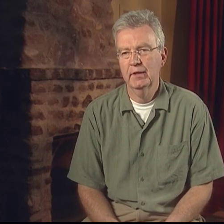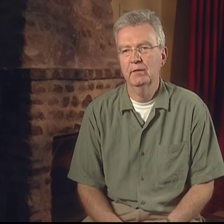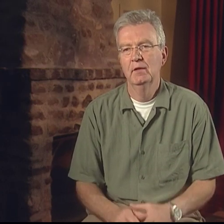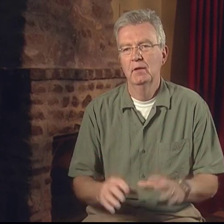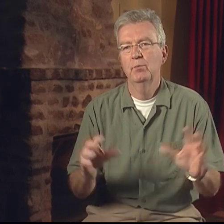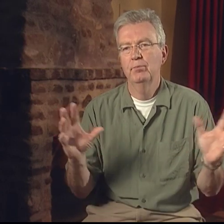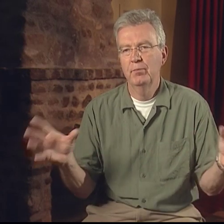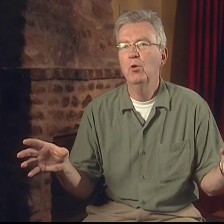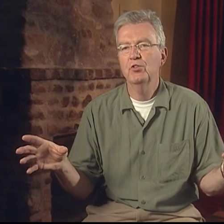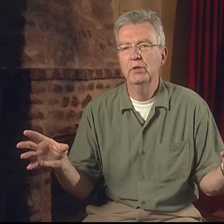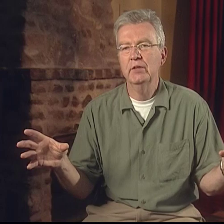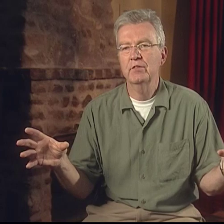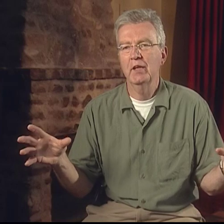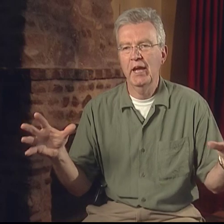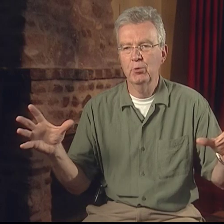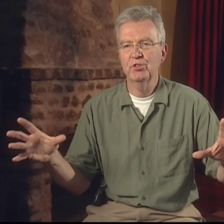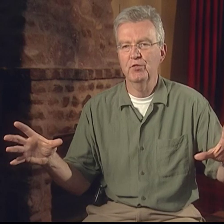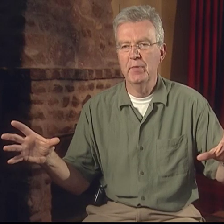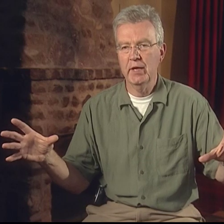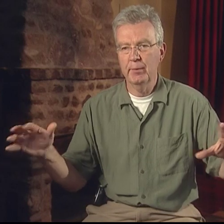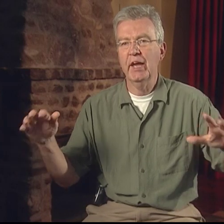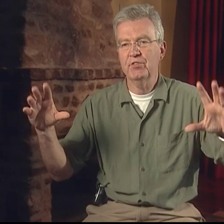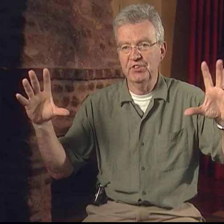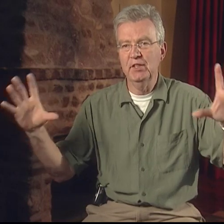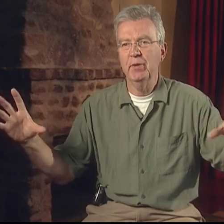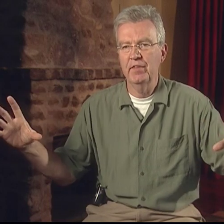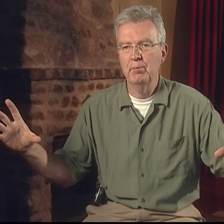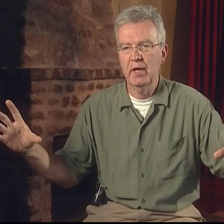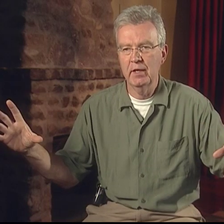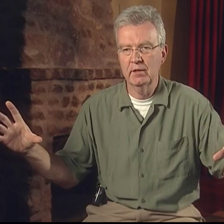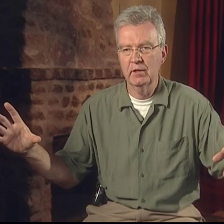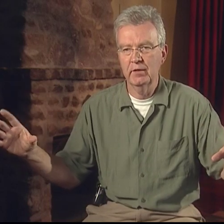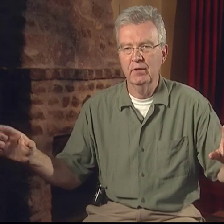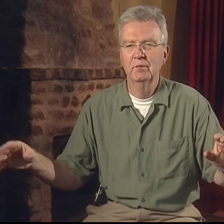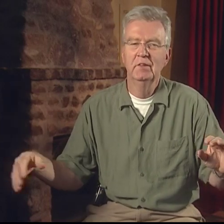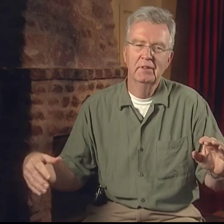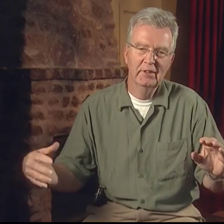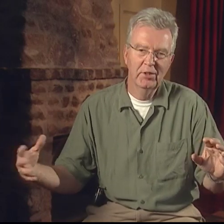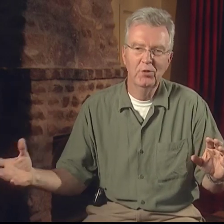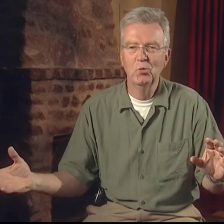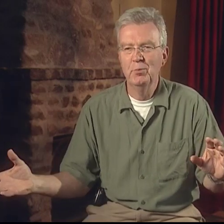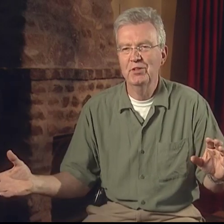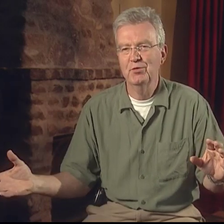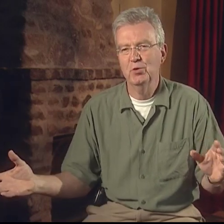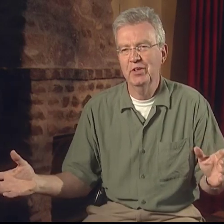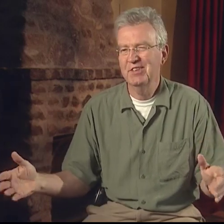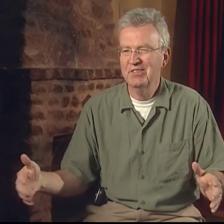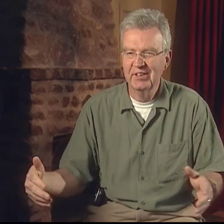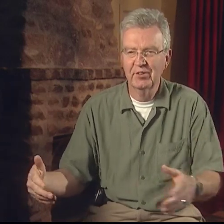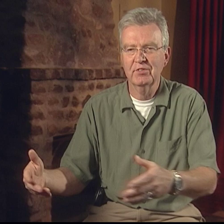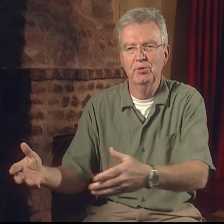poetry is the language of men as seen by the men. And the woman's voice should be in the home,